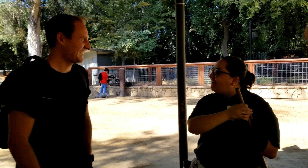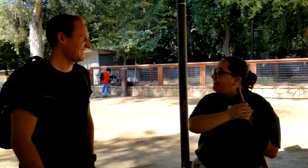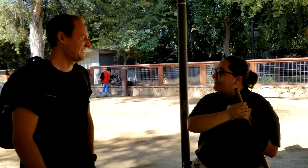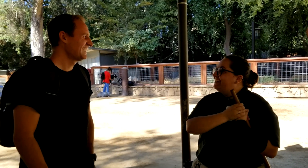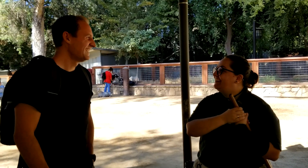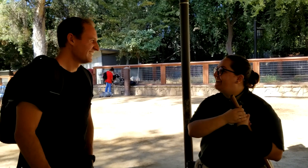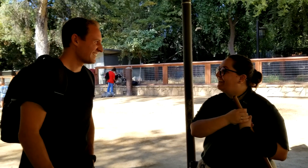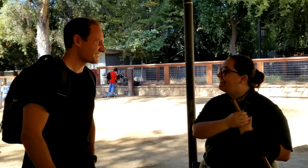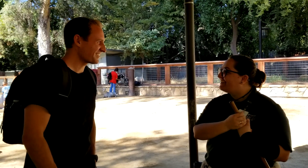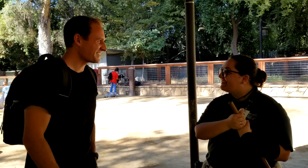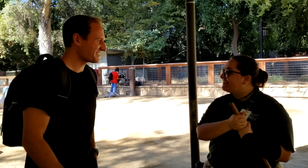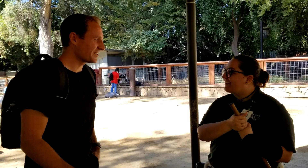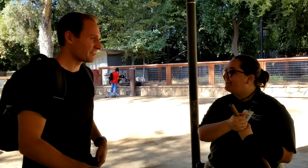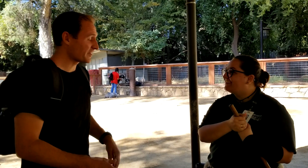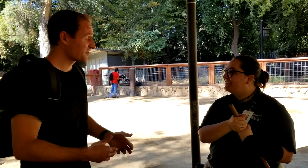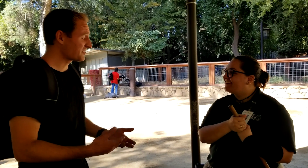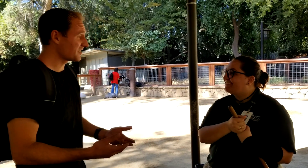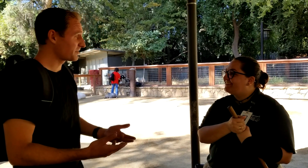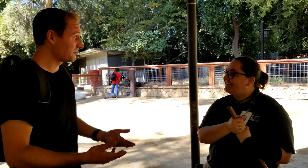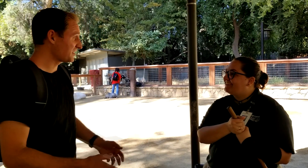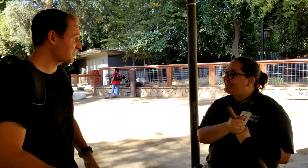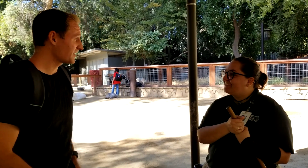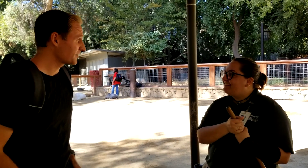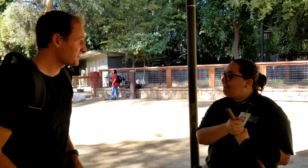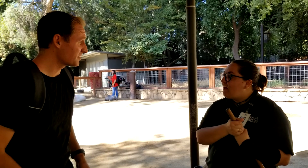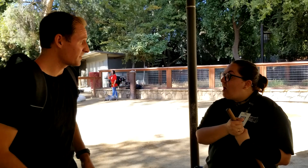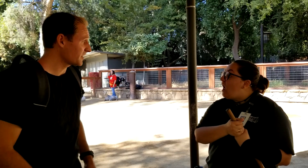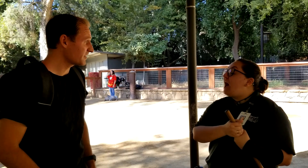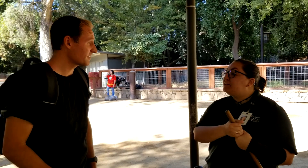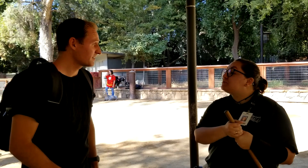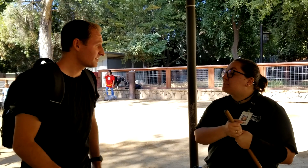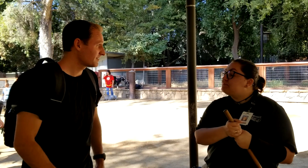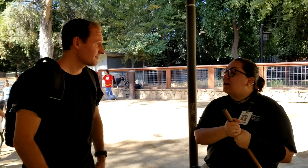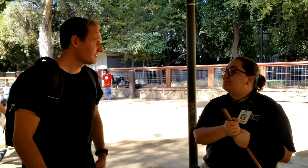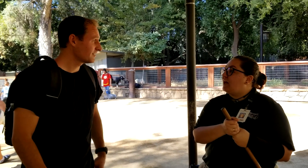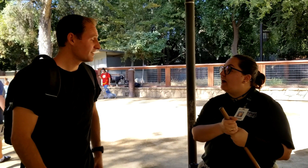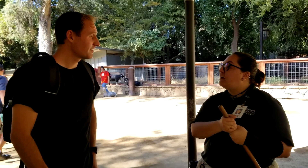That’s great. So have you found yourself using sign language so far? I do sometimes, yeah.